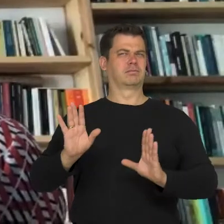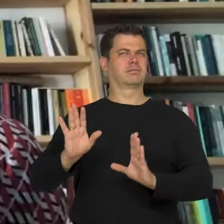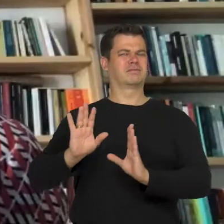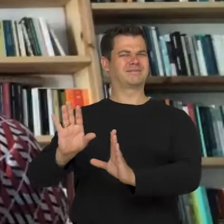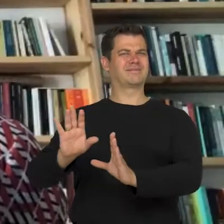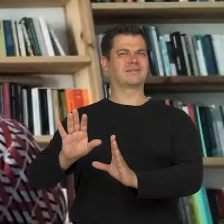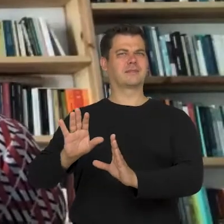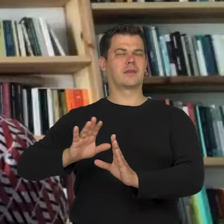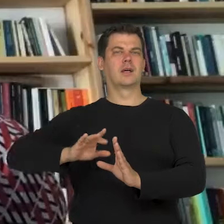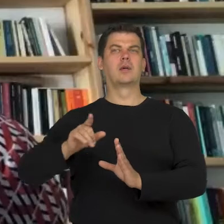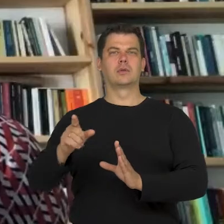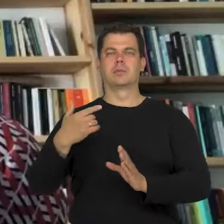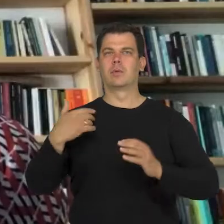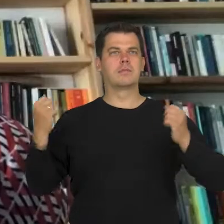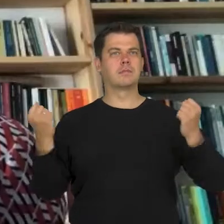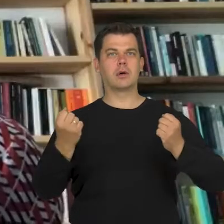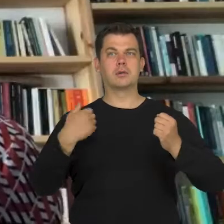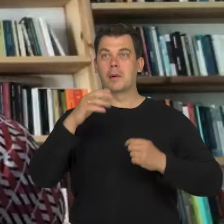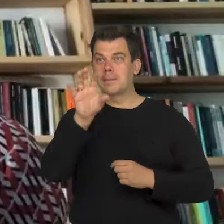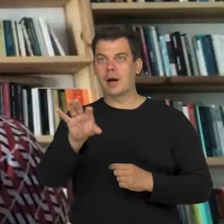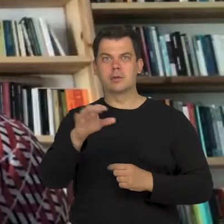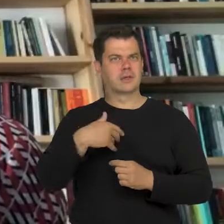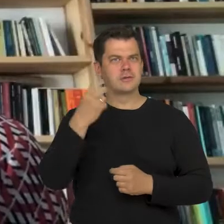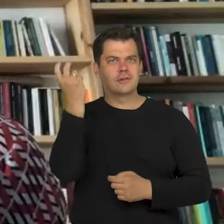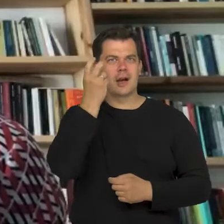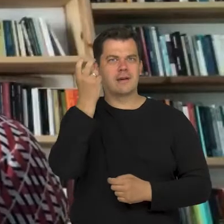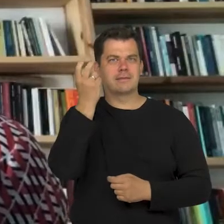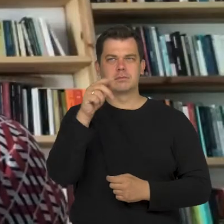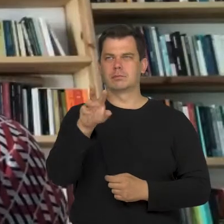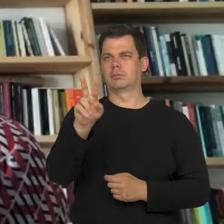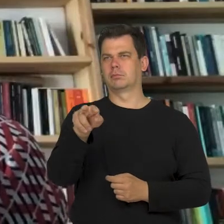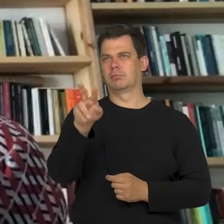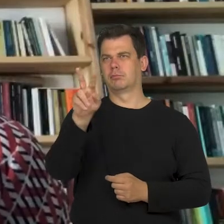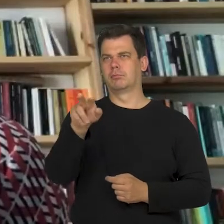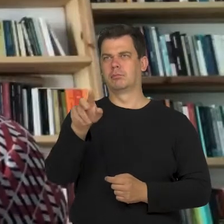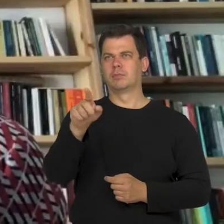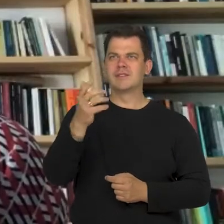that, on the one hand, it creates an urge to look to get familar with it